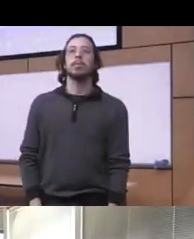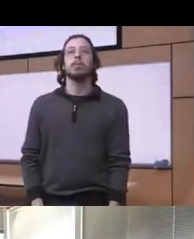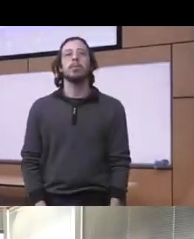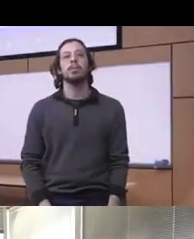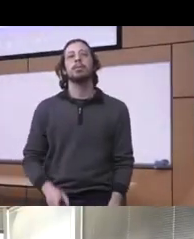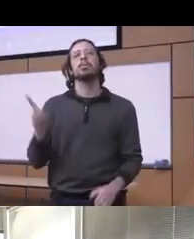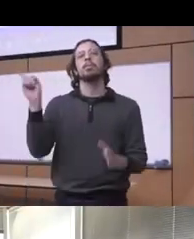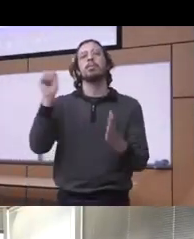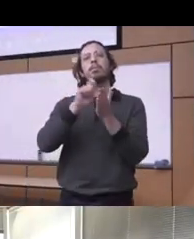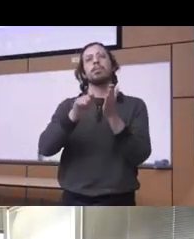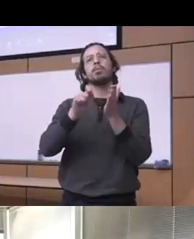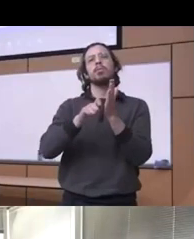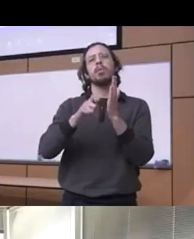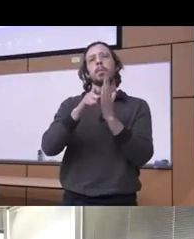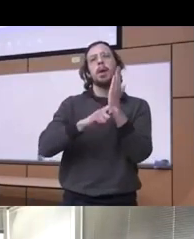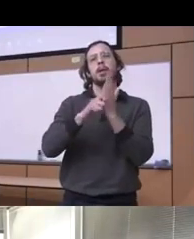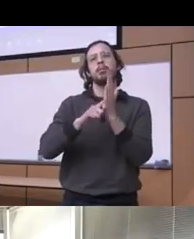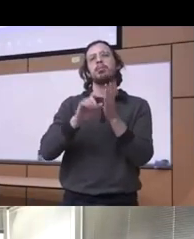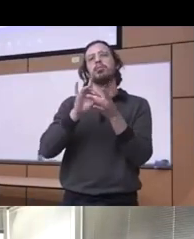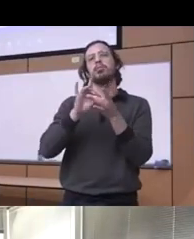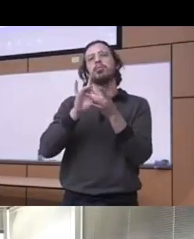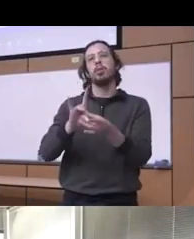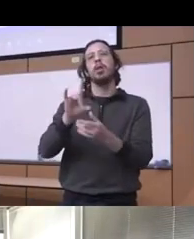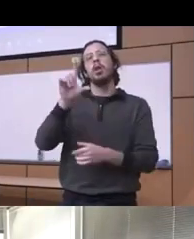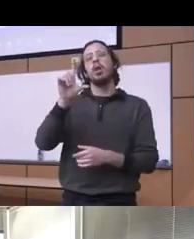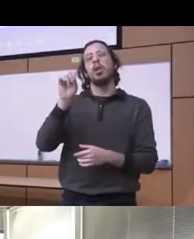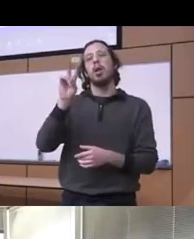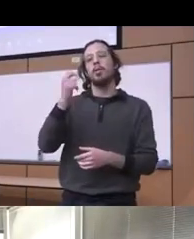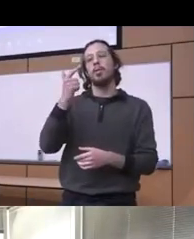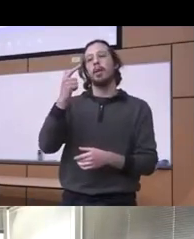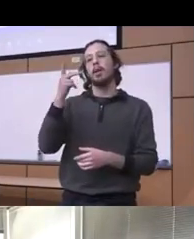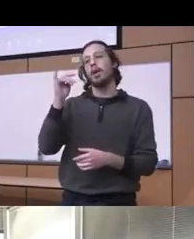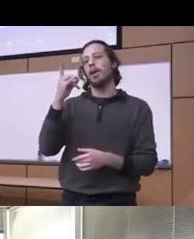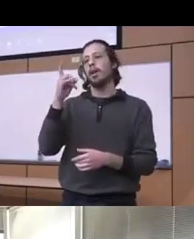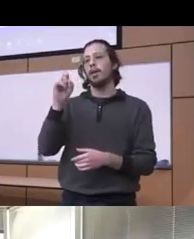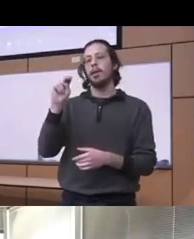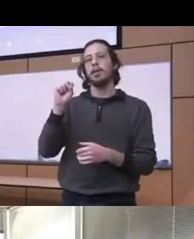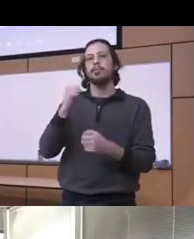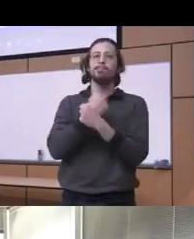magazine on the loving kindness you know the bottom line here when you think about really